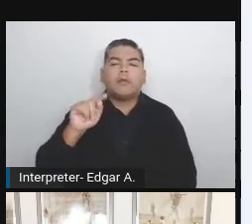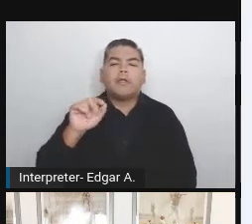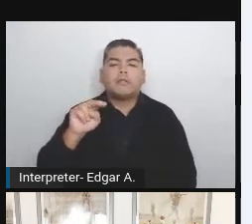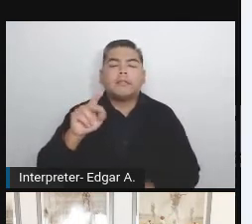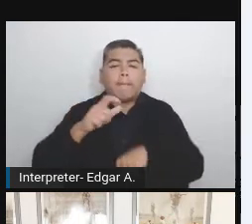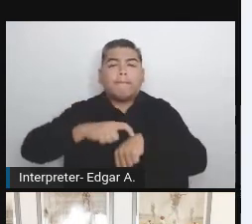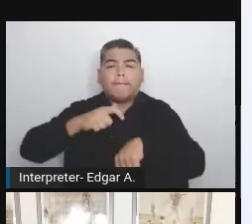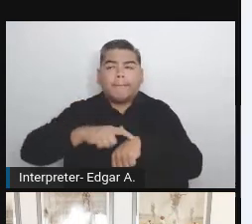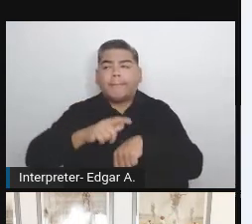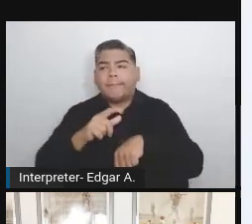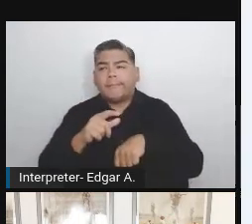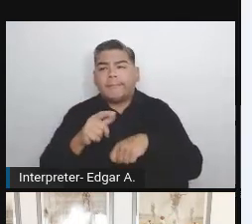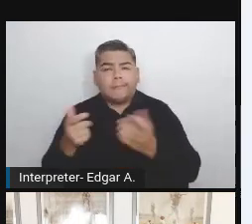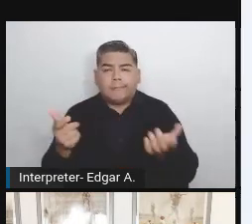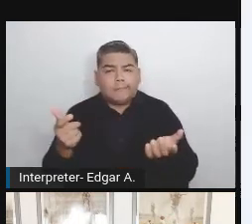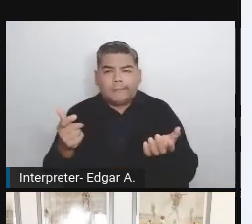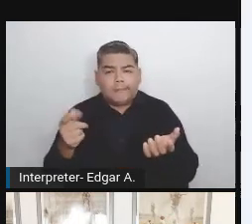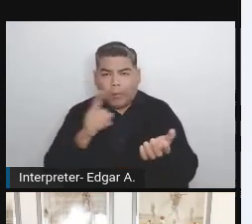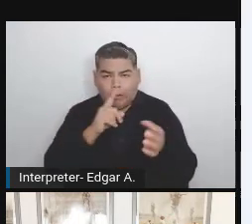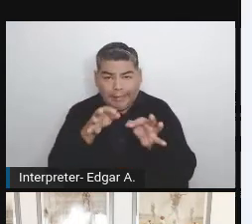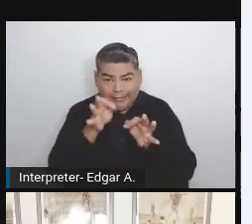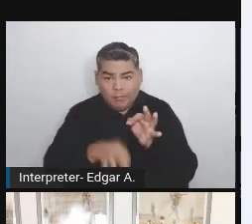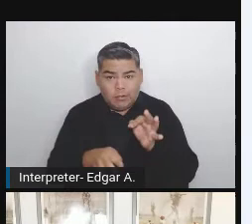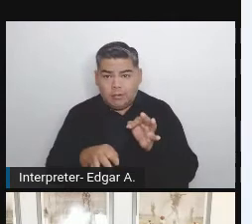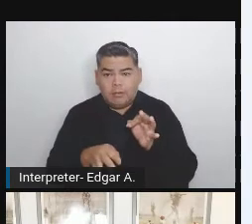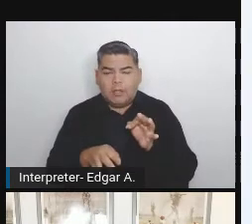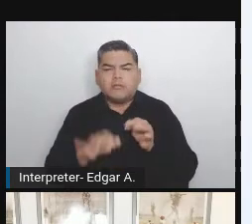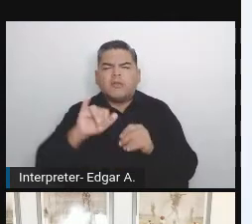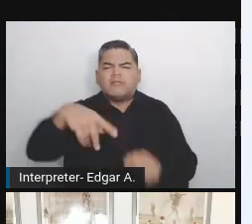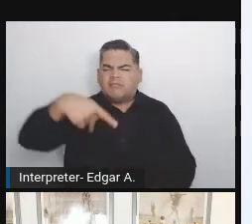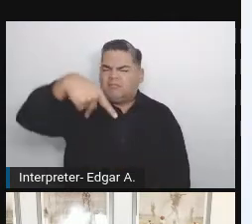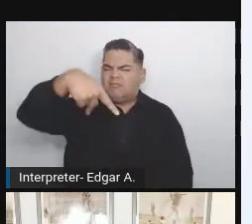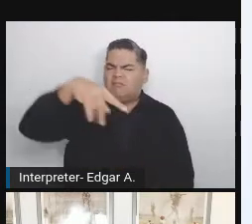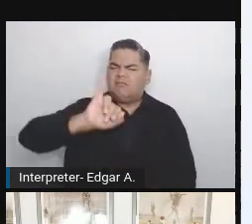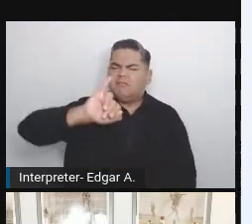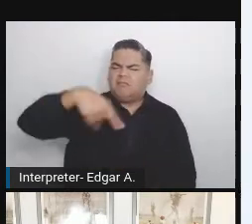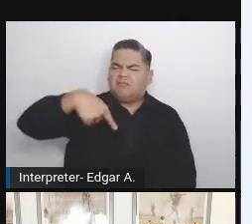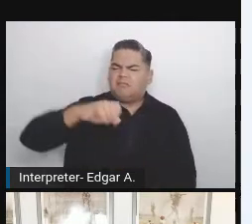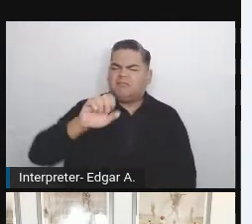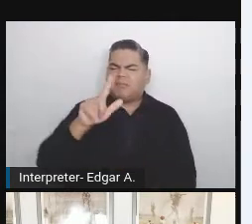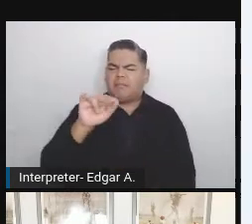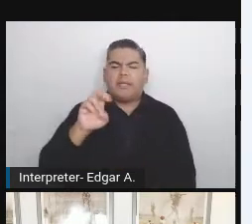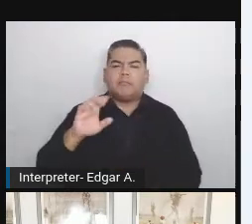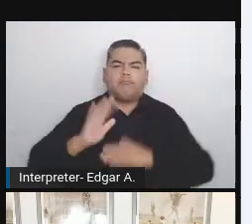This is how a pipeline can look like a true enormous pipeline. You see, we are running all the tests.